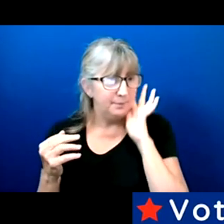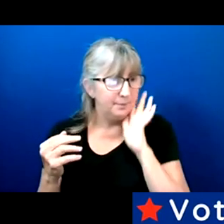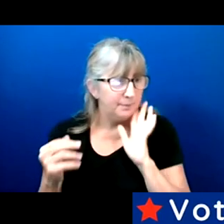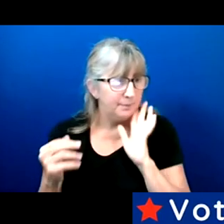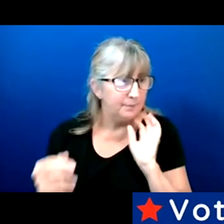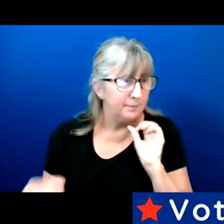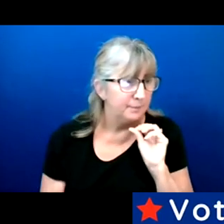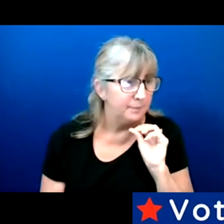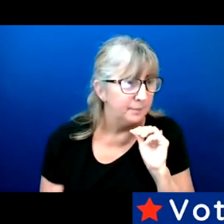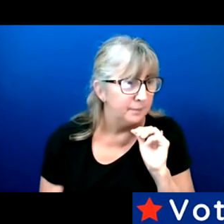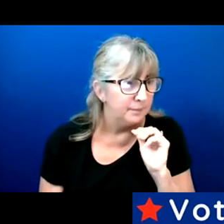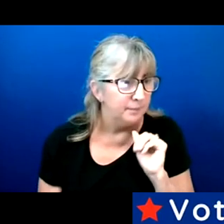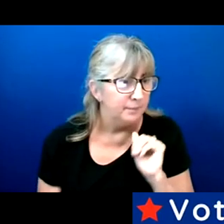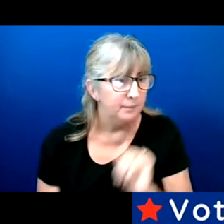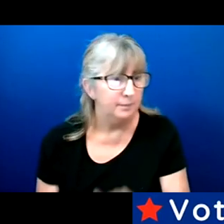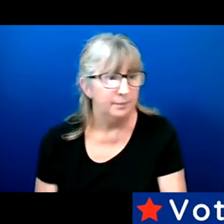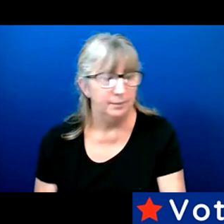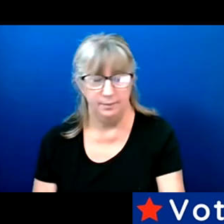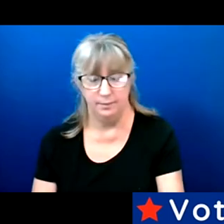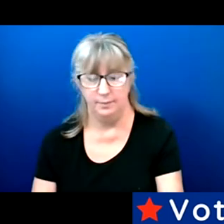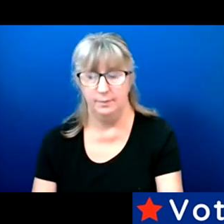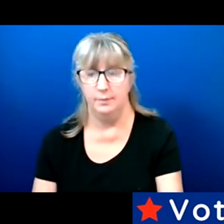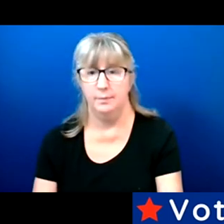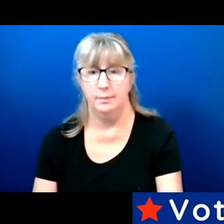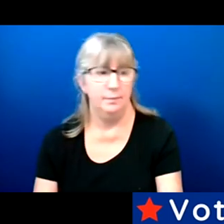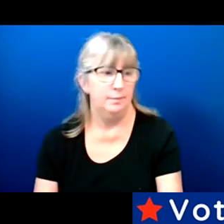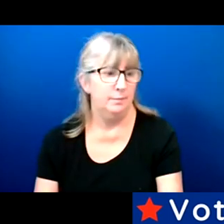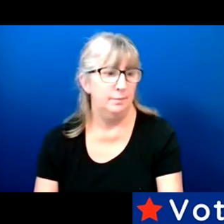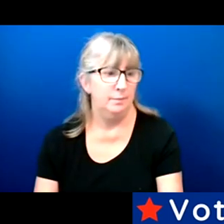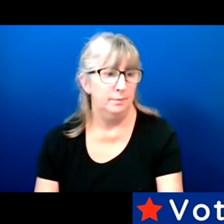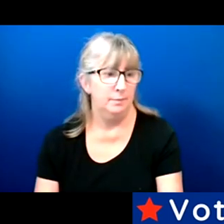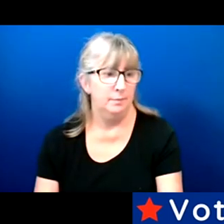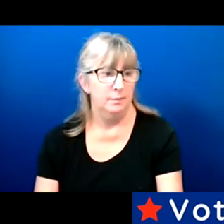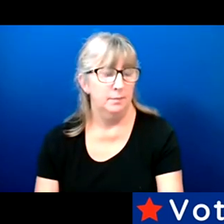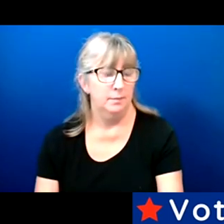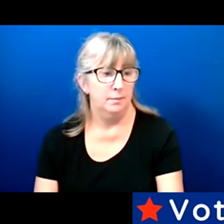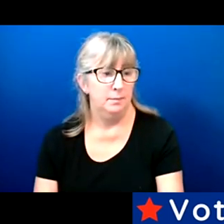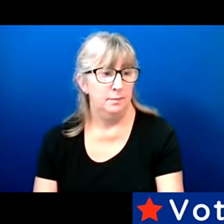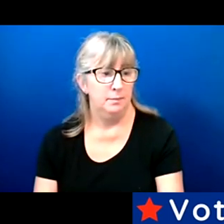and this is something I constantly stump for when I'm talking about, I've spoken with the